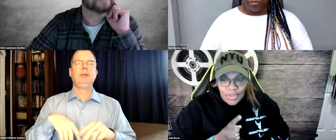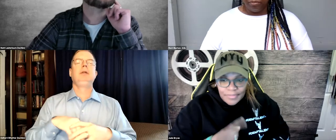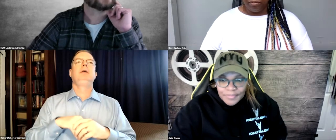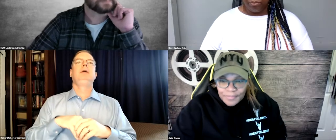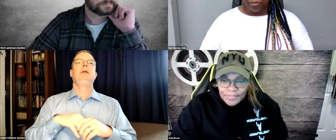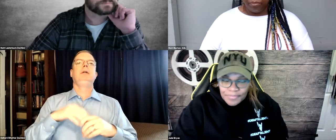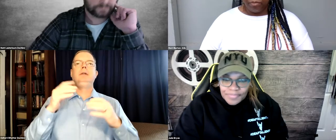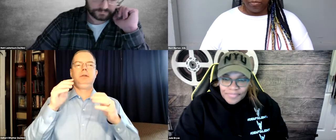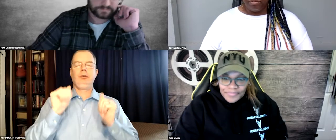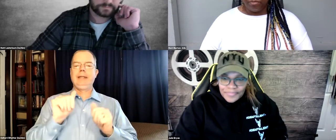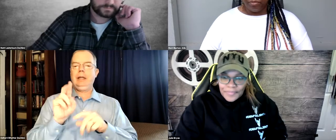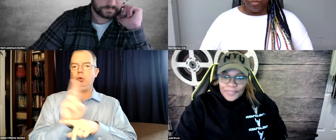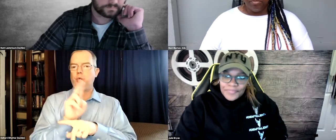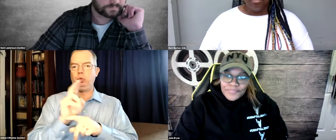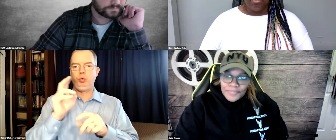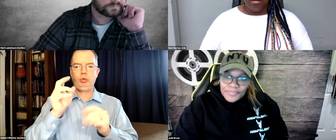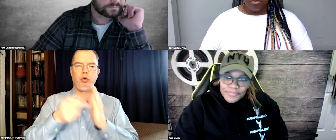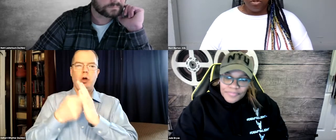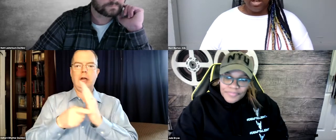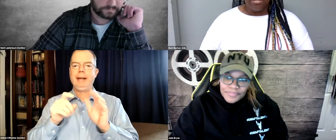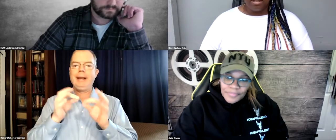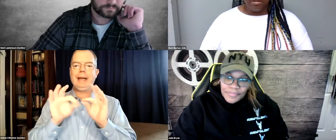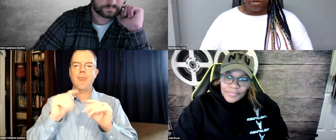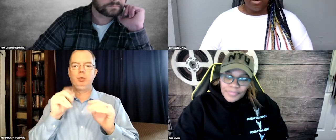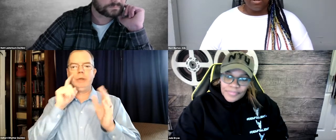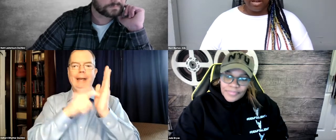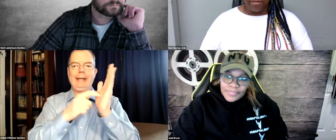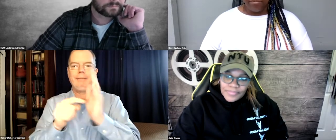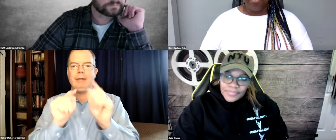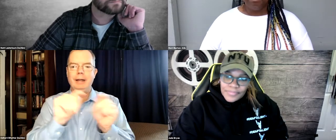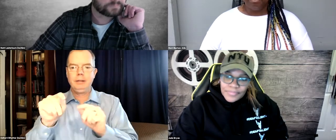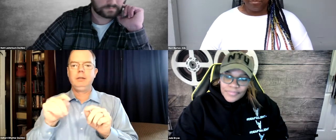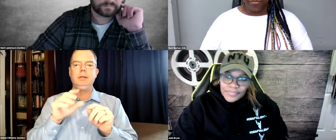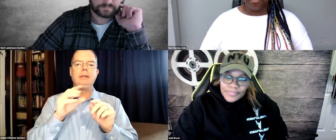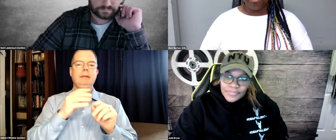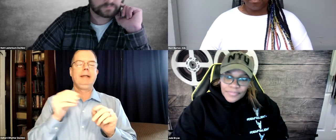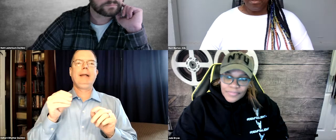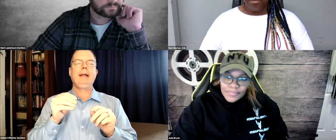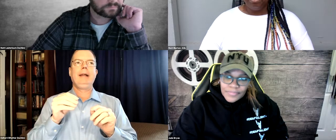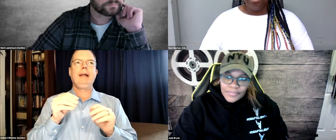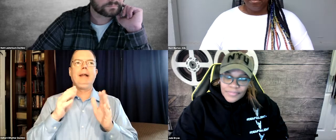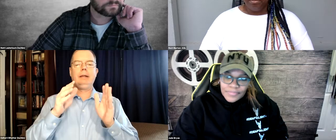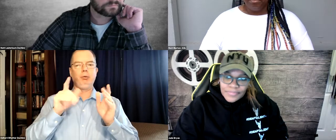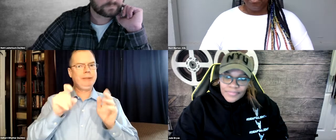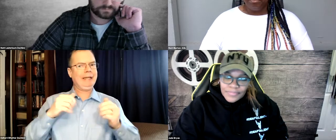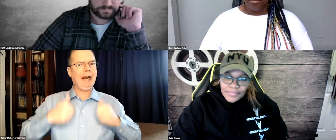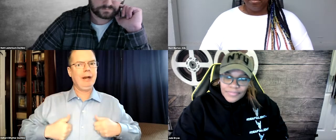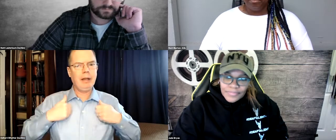And that's a very important point to remember. Jade is agreeing with that. It's important to use auto captions